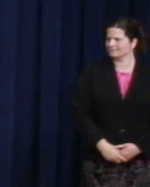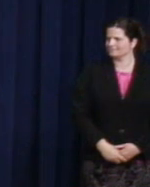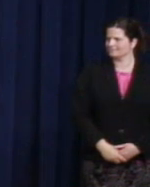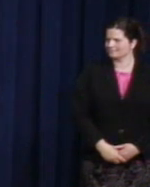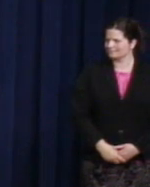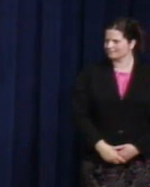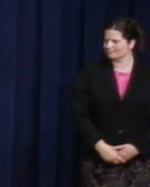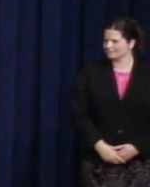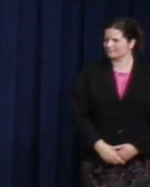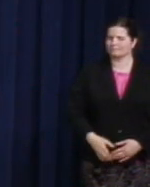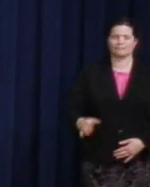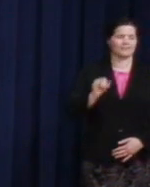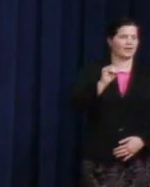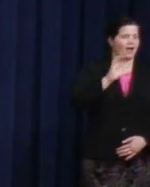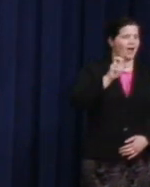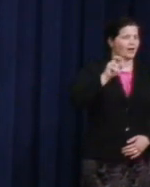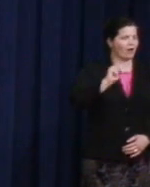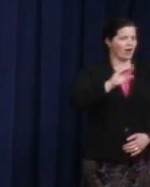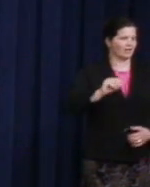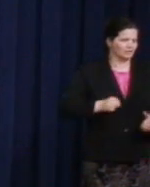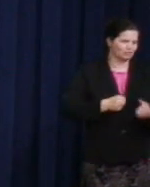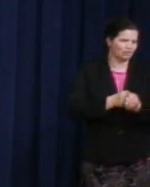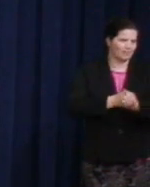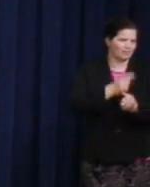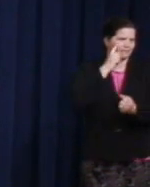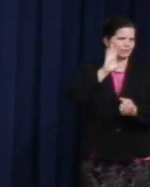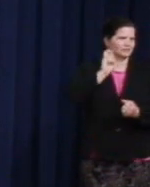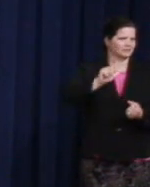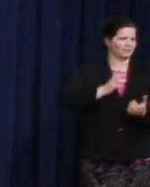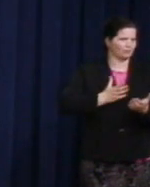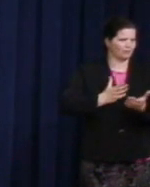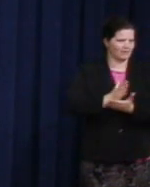An icon and champion for civil rights of all Americans, Congressman John Lewis.